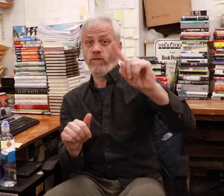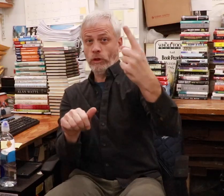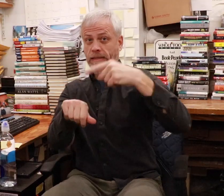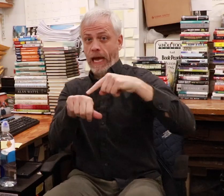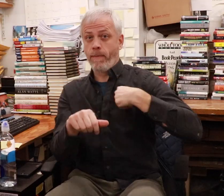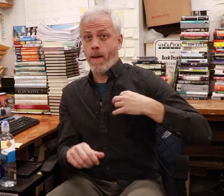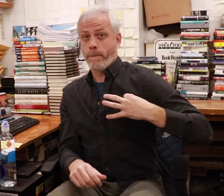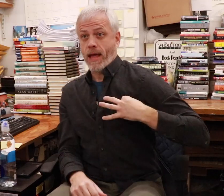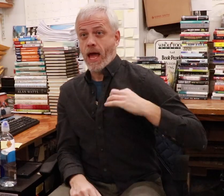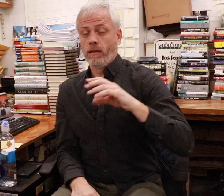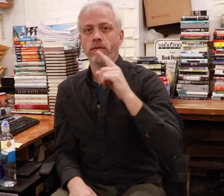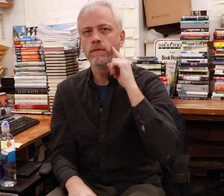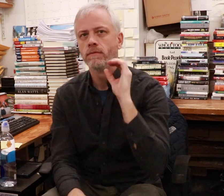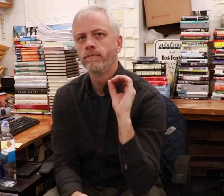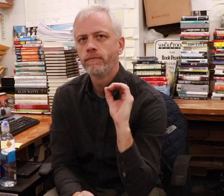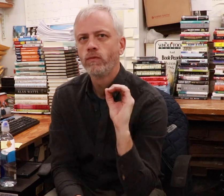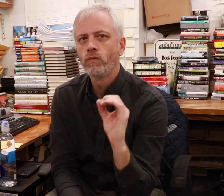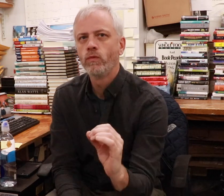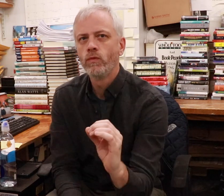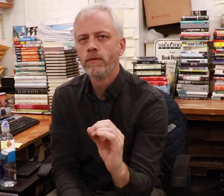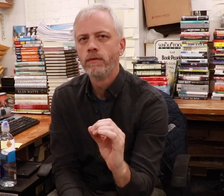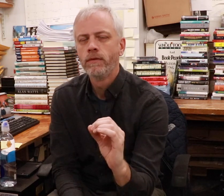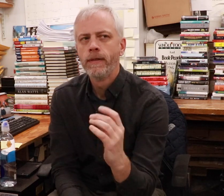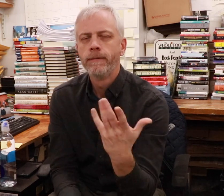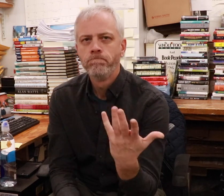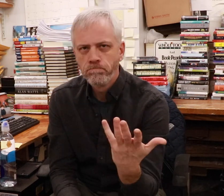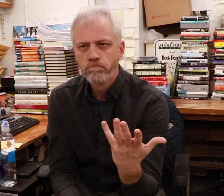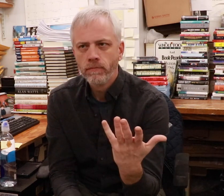The first time I applied to Book People, I never got a response from them, actually.